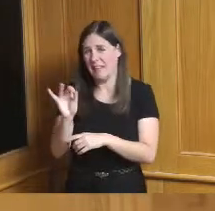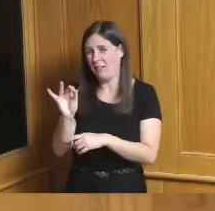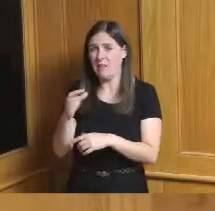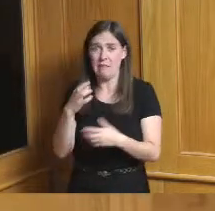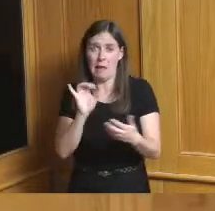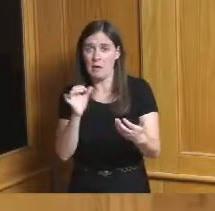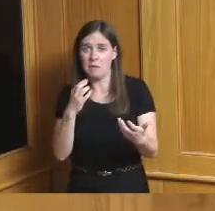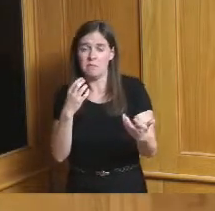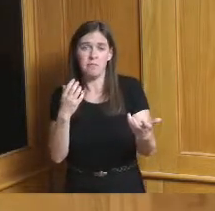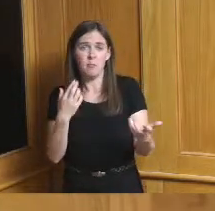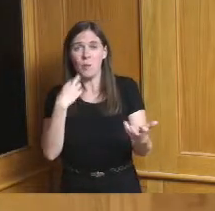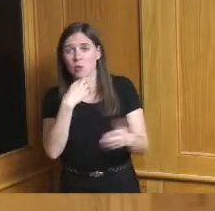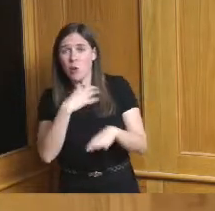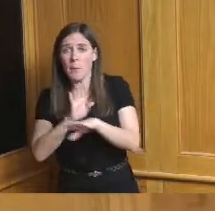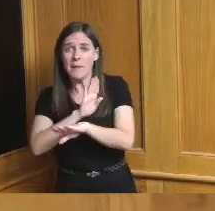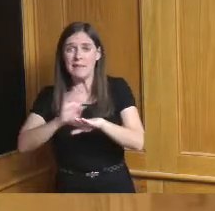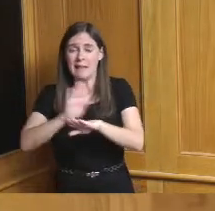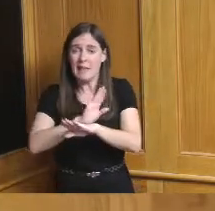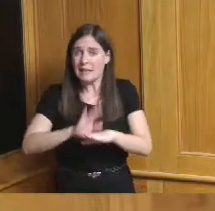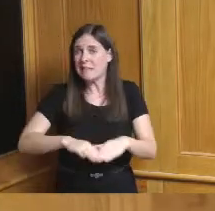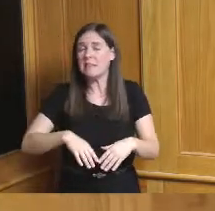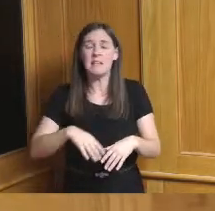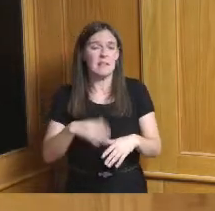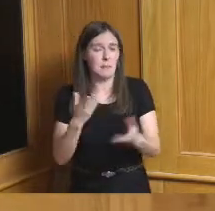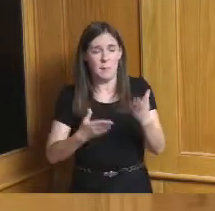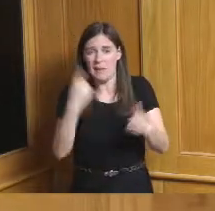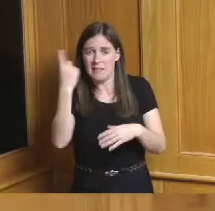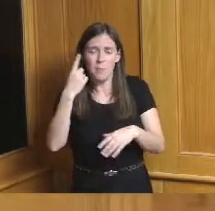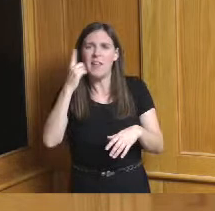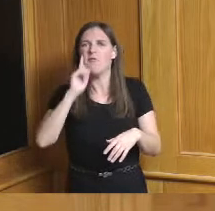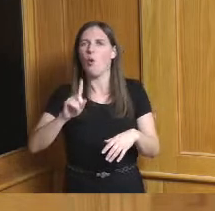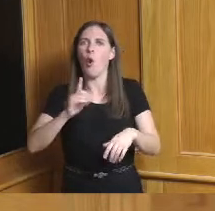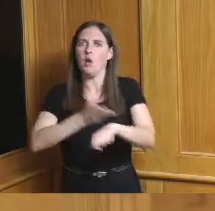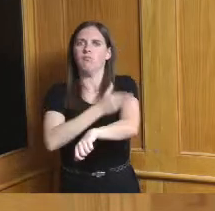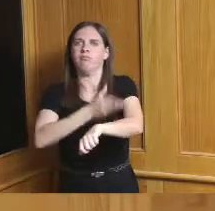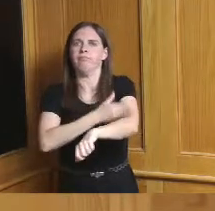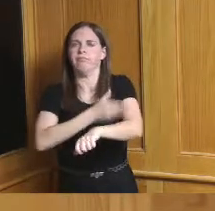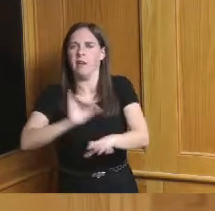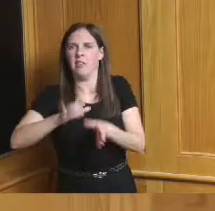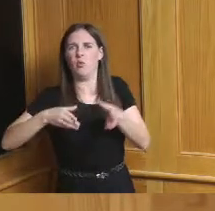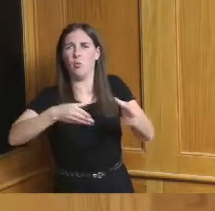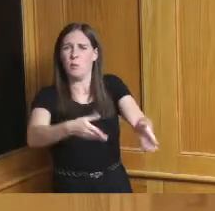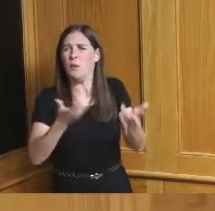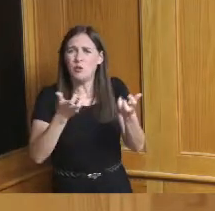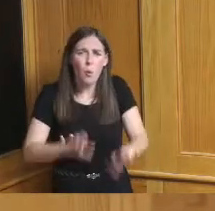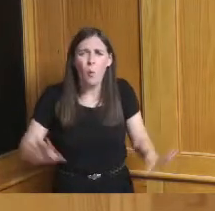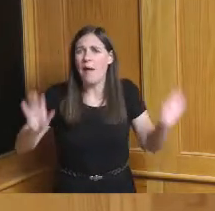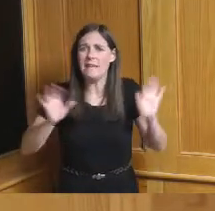away just for first suburb storefronts because we don't want empty store fronts and you know